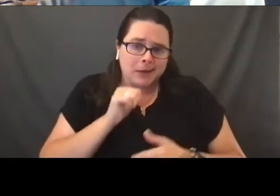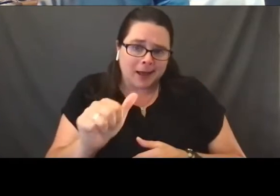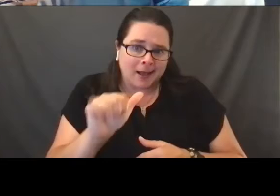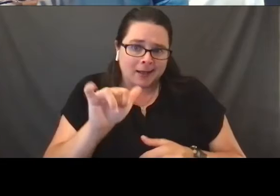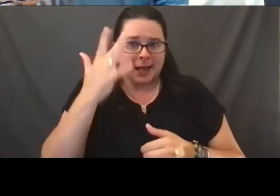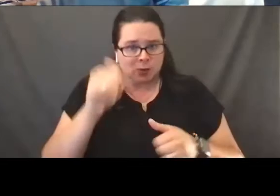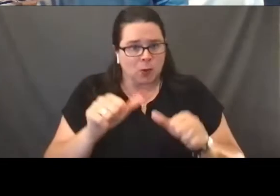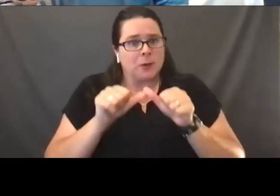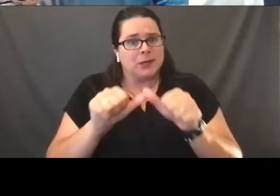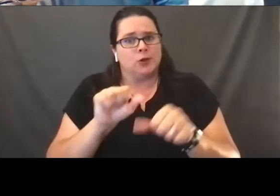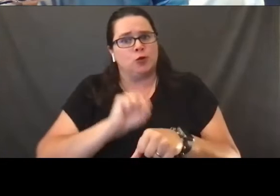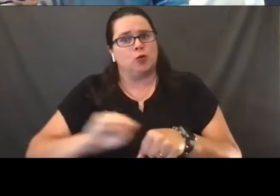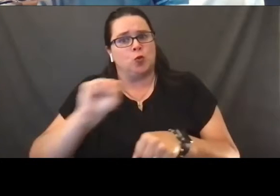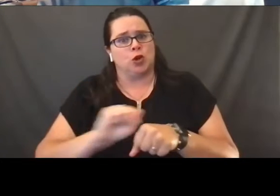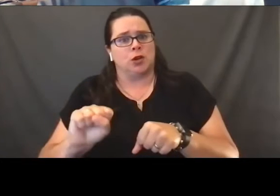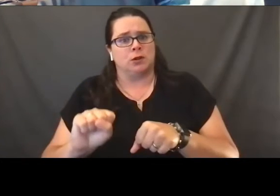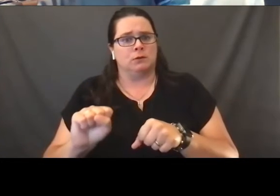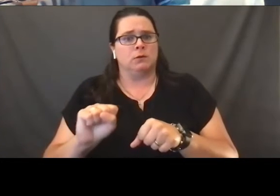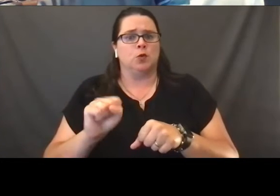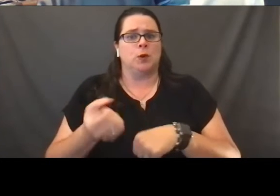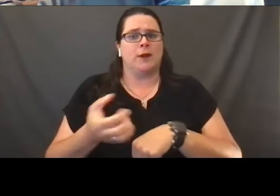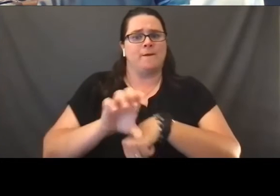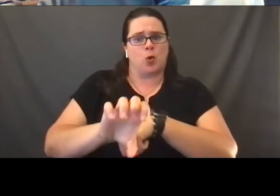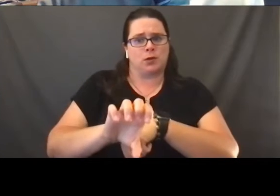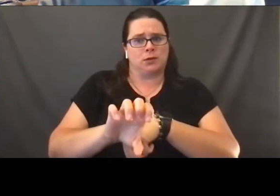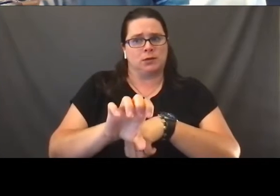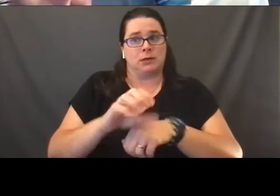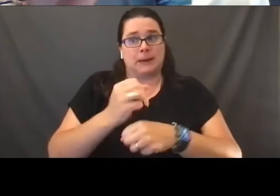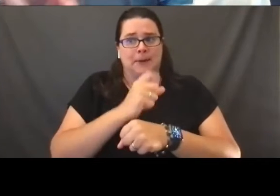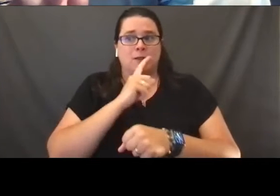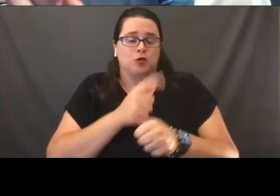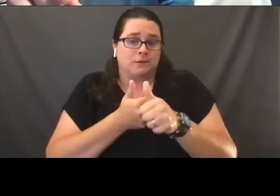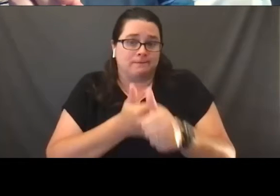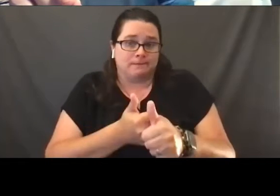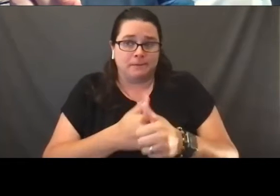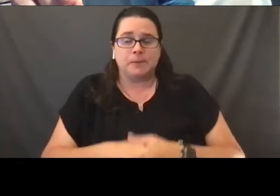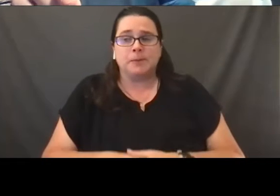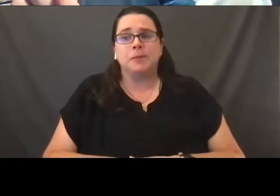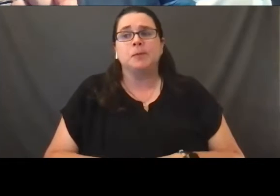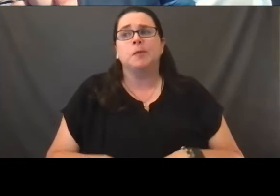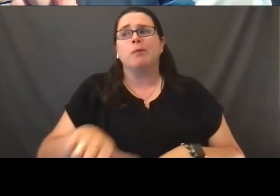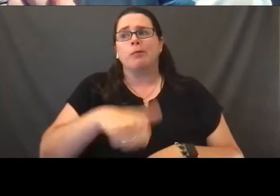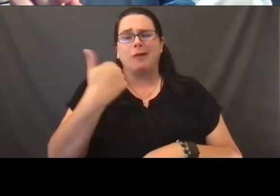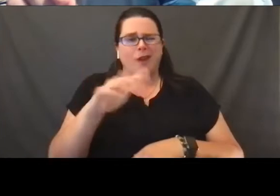to work on enforcement actions to ensure that it does. Here's a case that I'm gonna mention again,